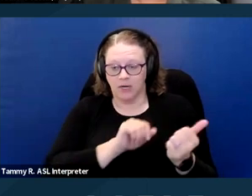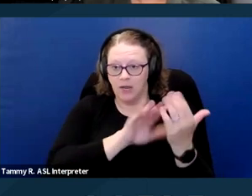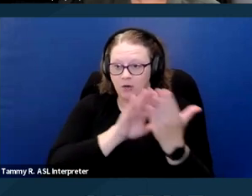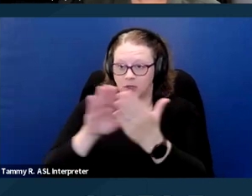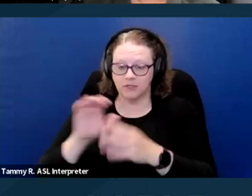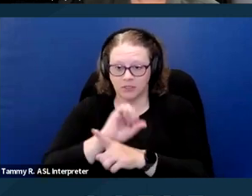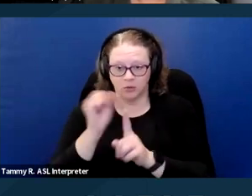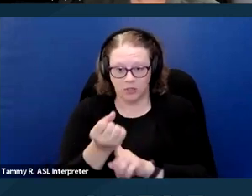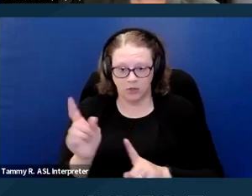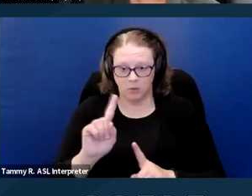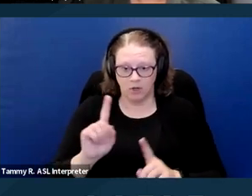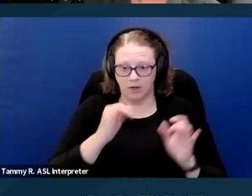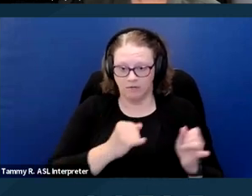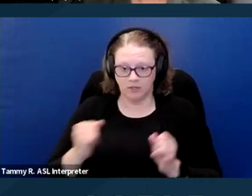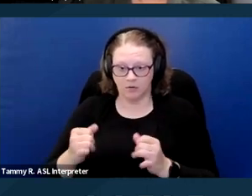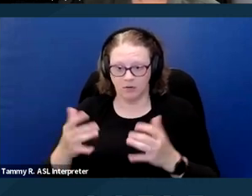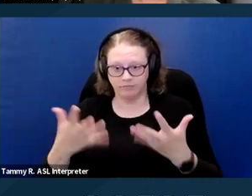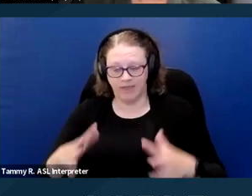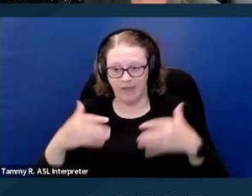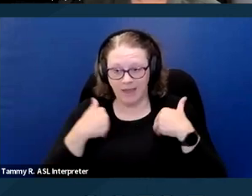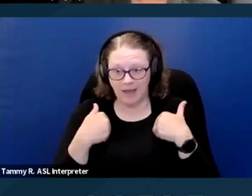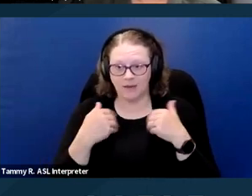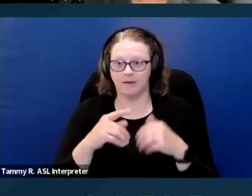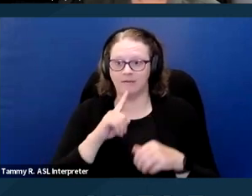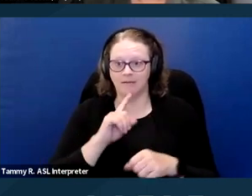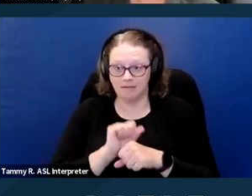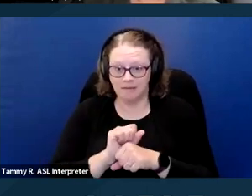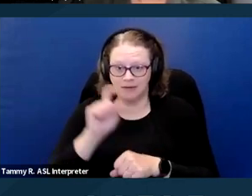for an emotional support dog, but has no access to a healthcare provider that's willing